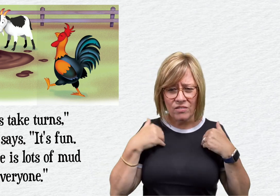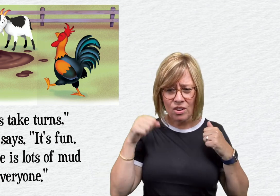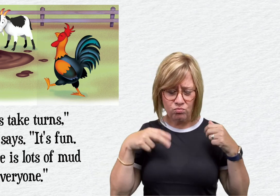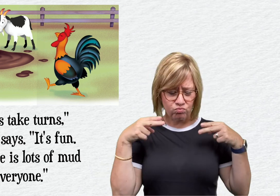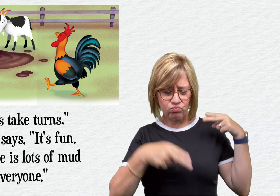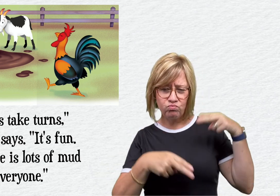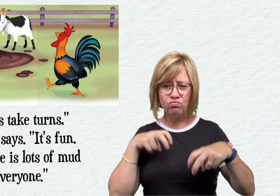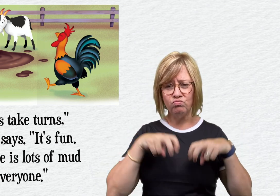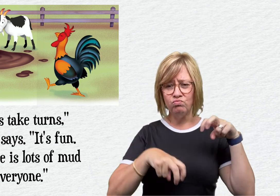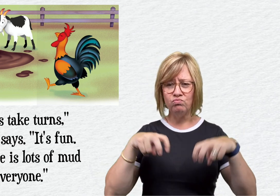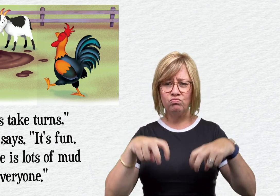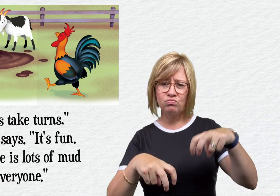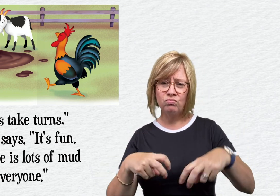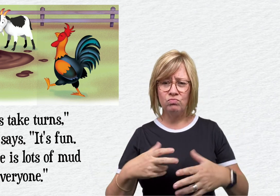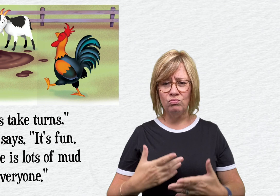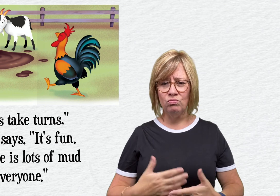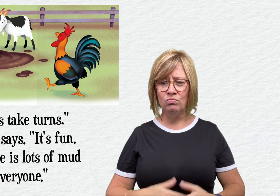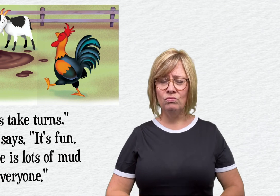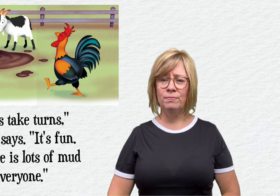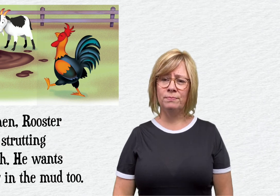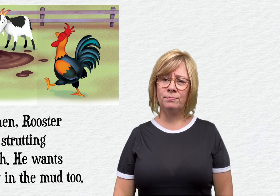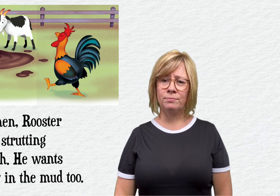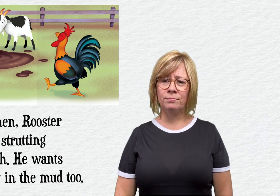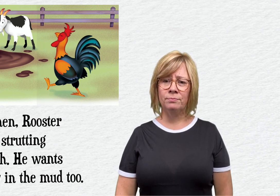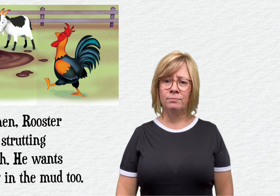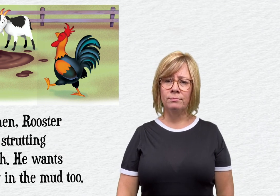for everyone."